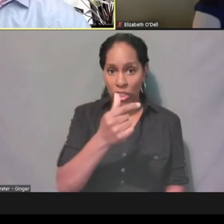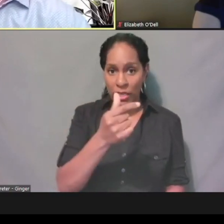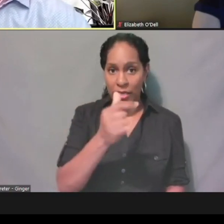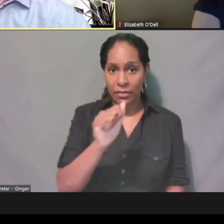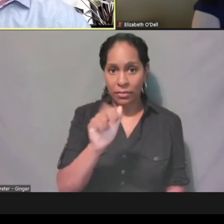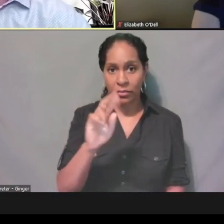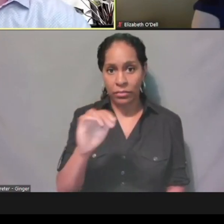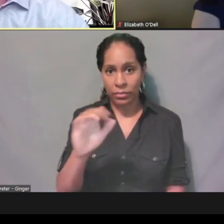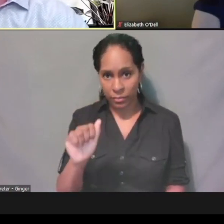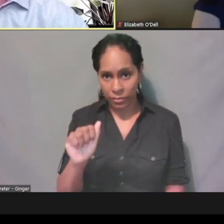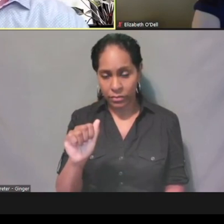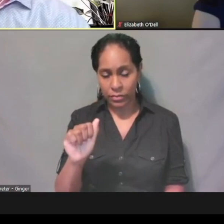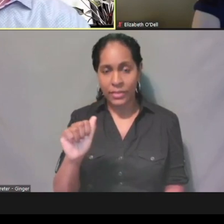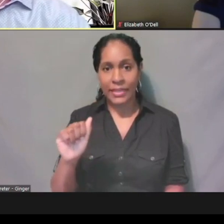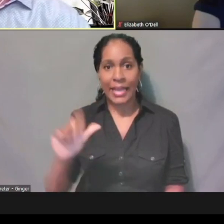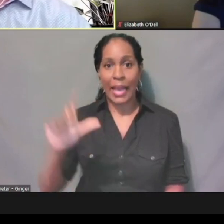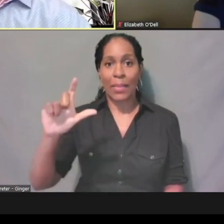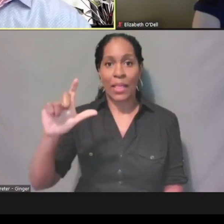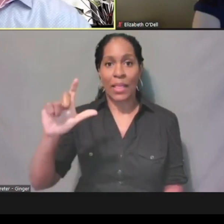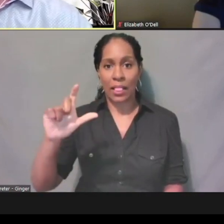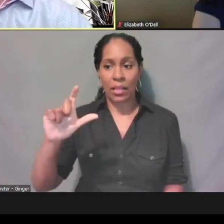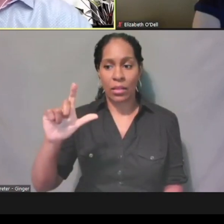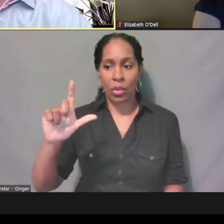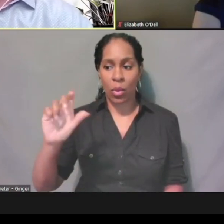no hyphen, no exclamation point.